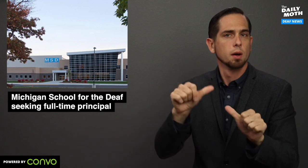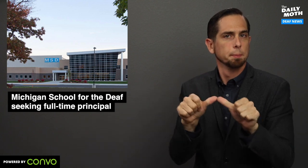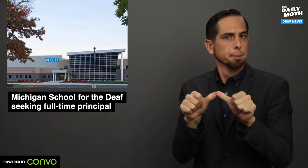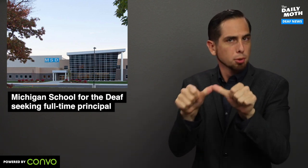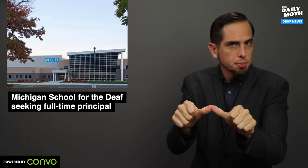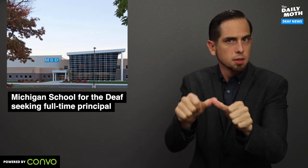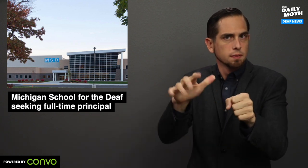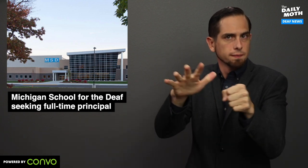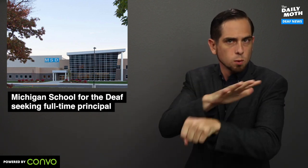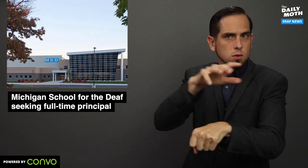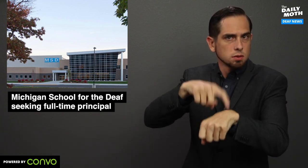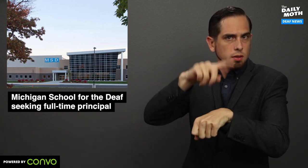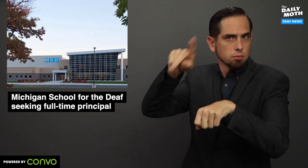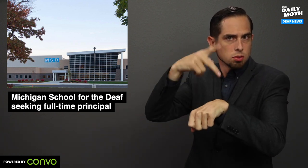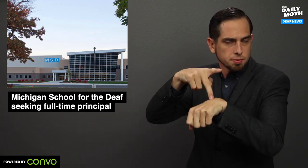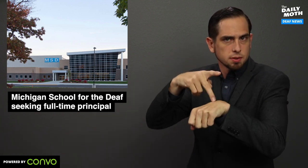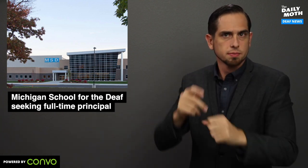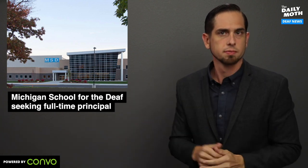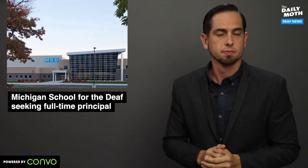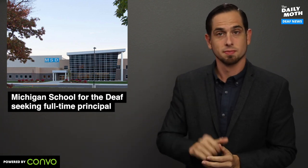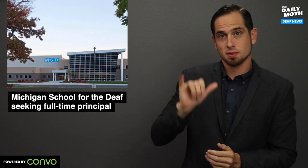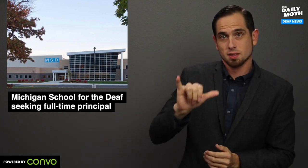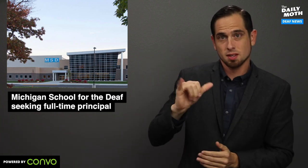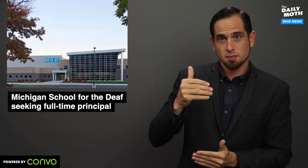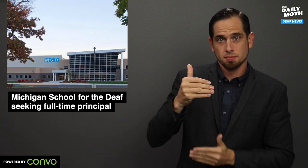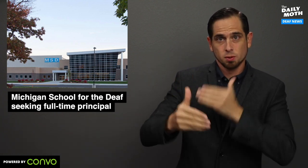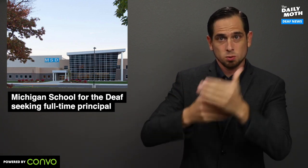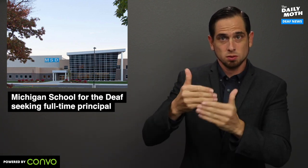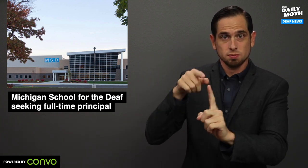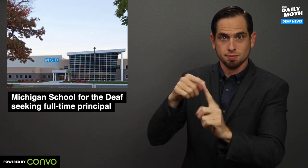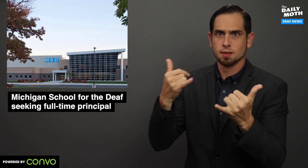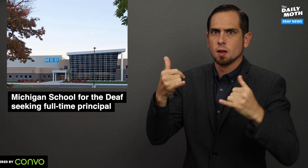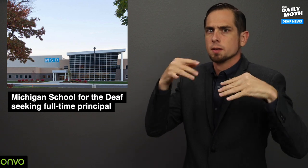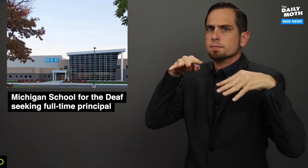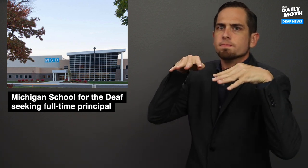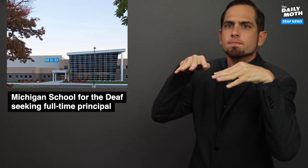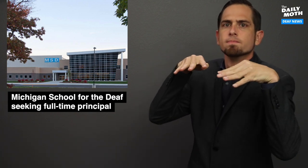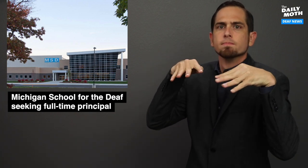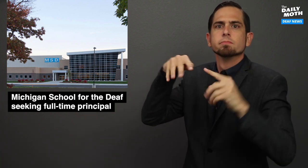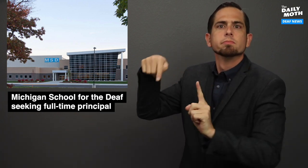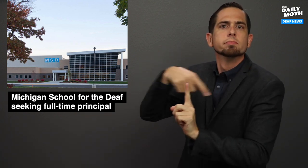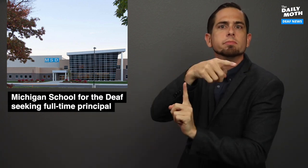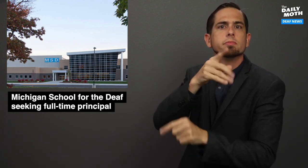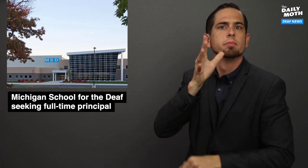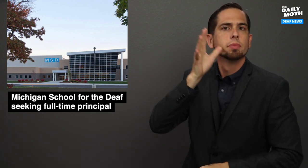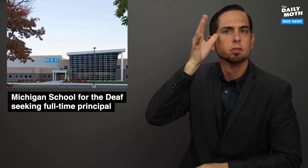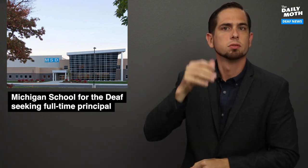a permanent, full-time principal. This process is now closely looked at by parents,